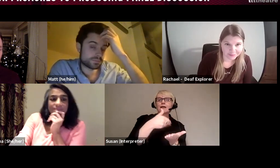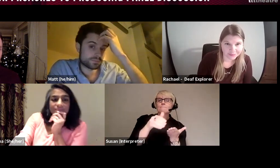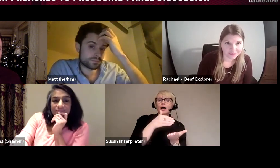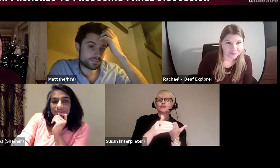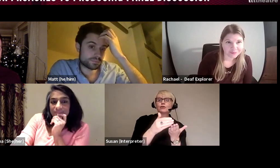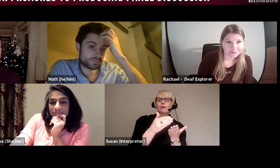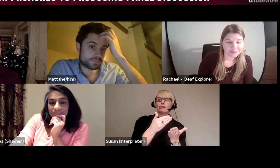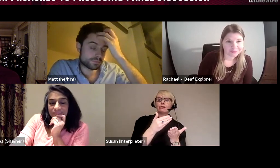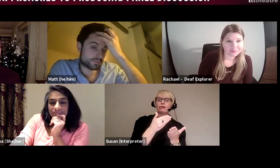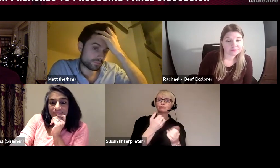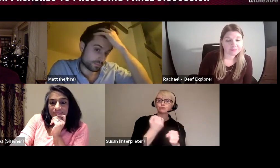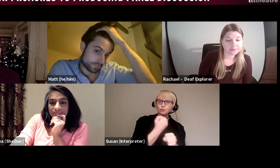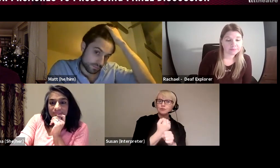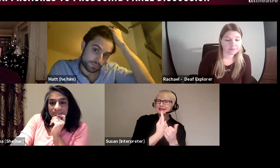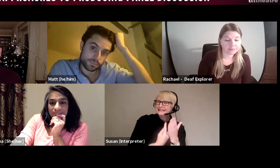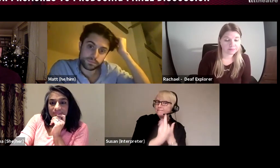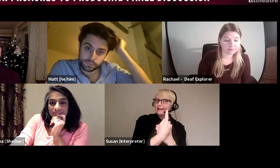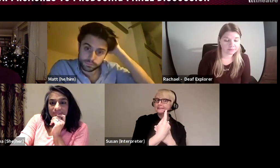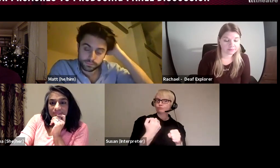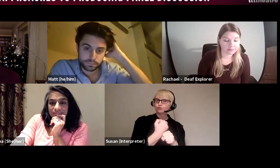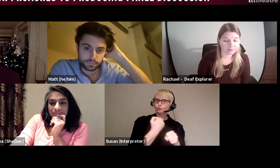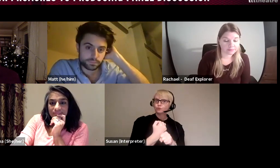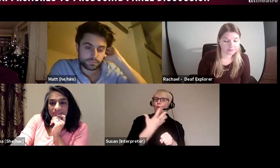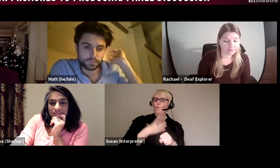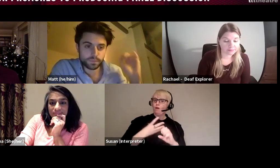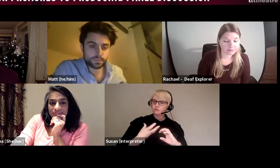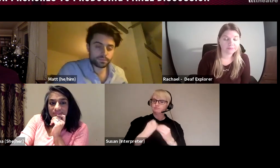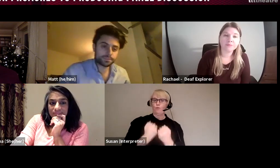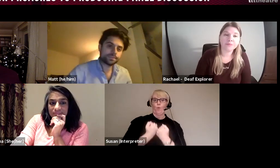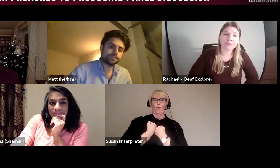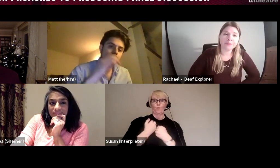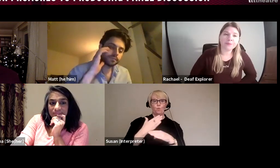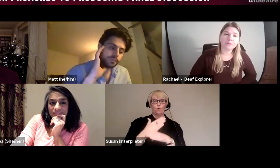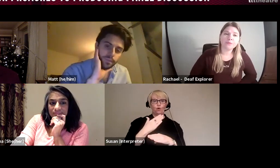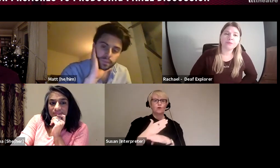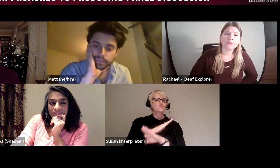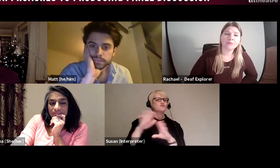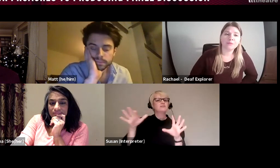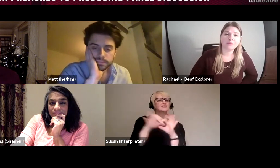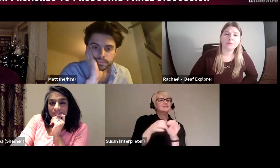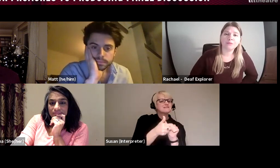to produce their work on their own, rather than as part of a company, or subsidised by the Arts